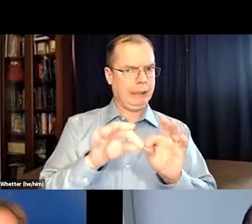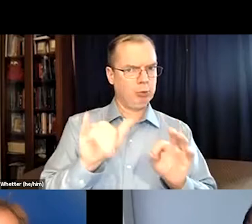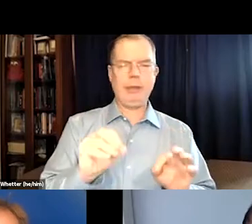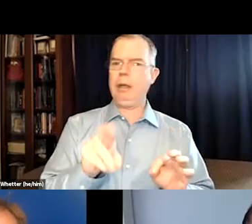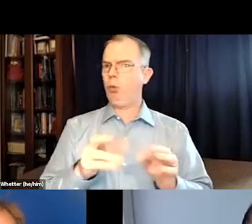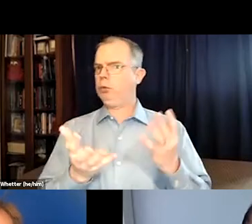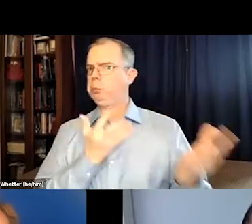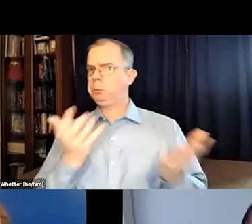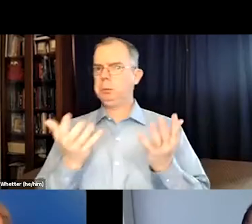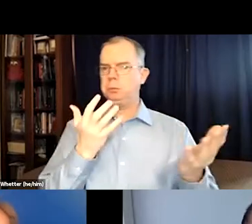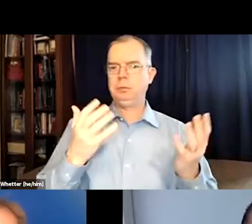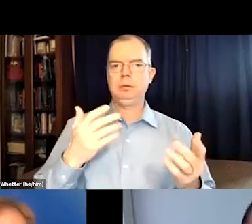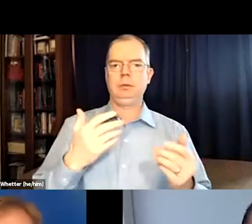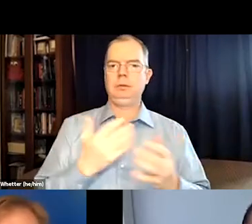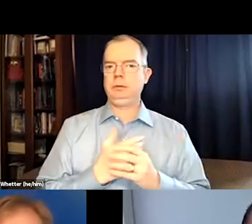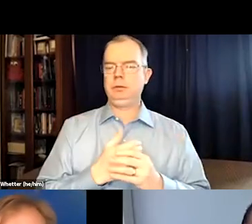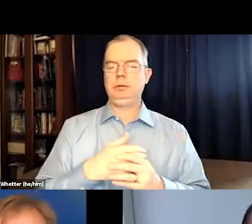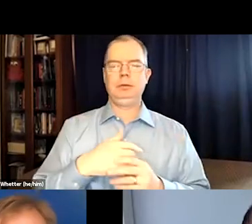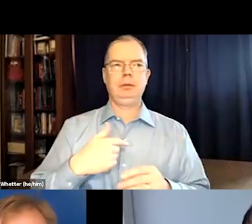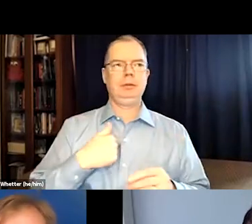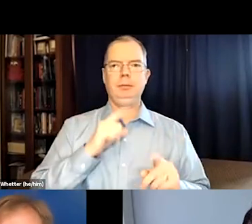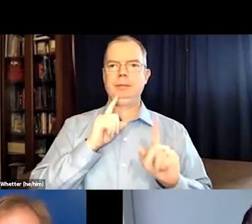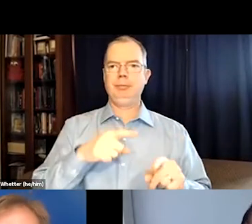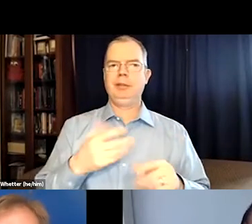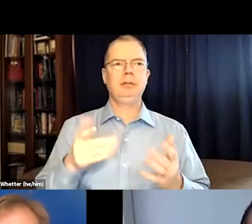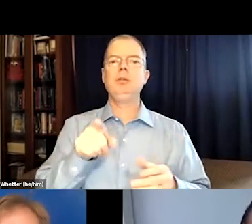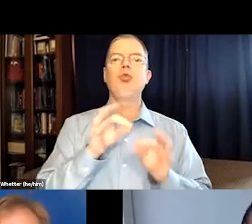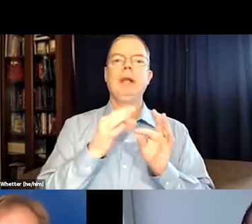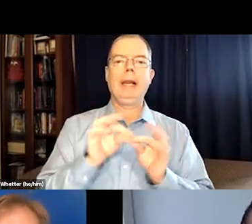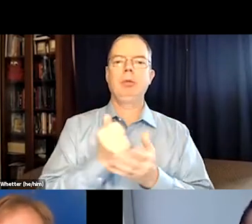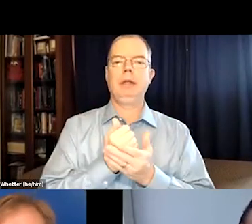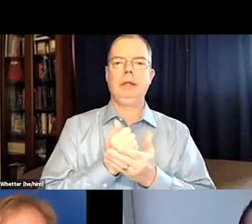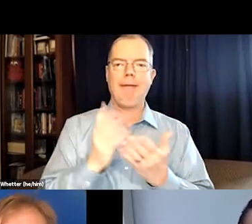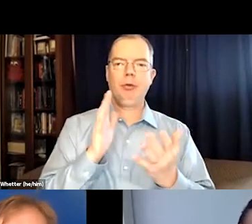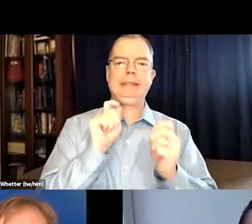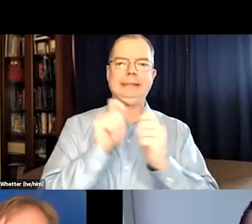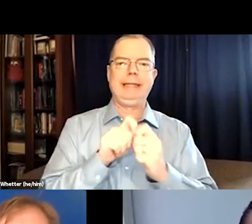and should we caption that or not? A question like that comes up quite often.